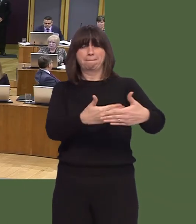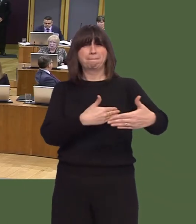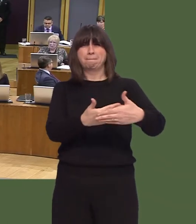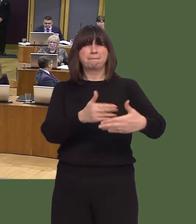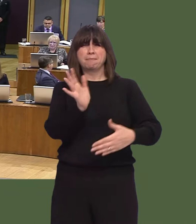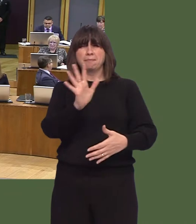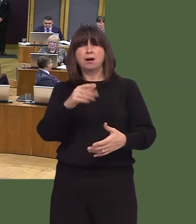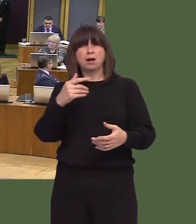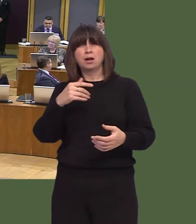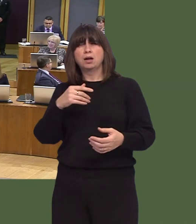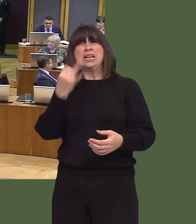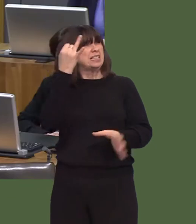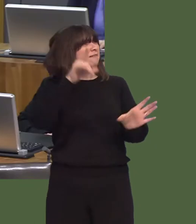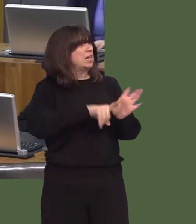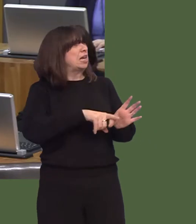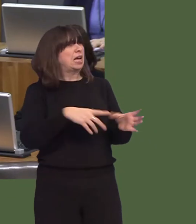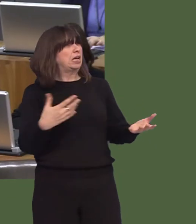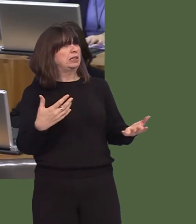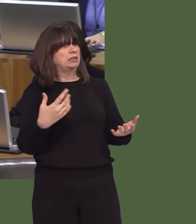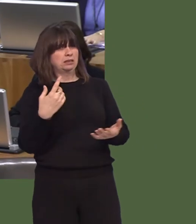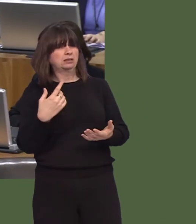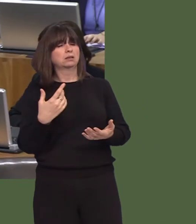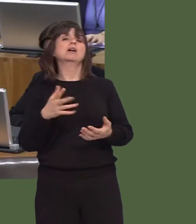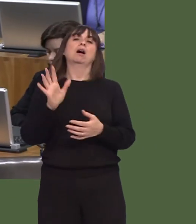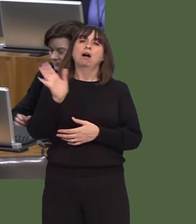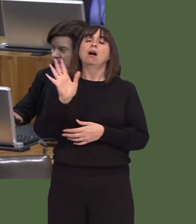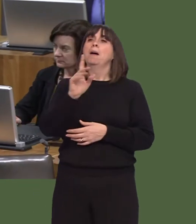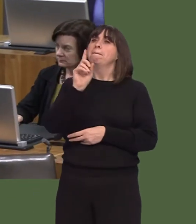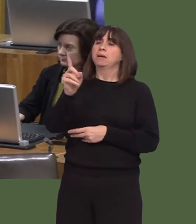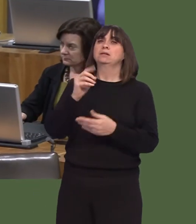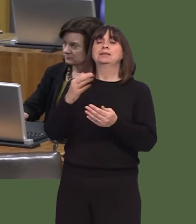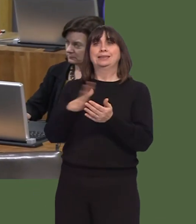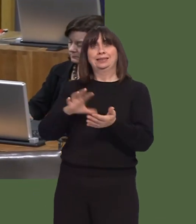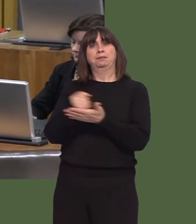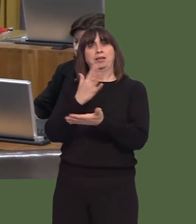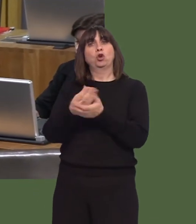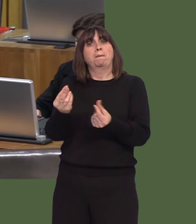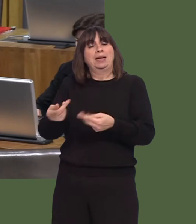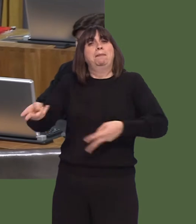Of course, we've always taken the position, over the years, of ensuring that money is recouped where that can be done.